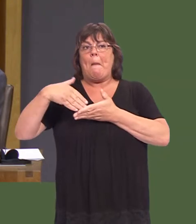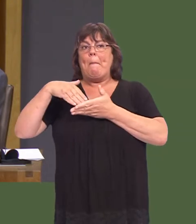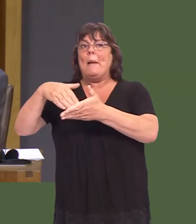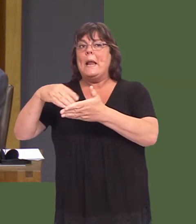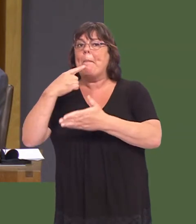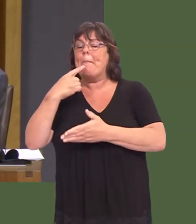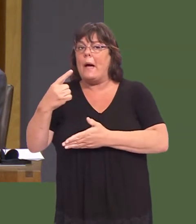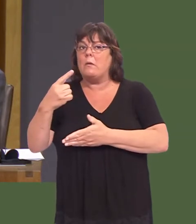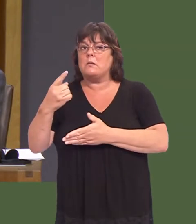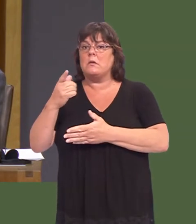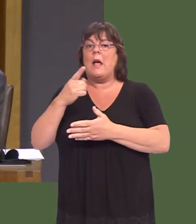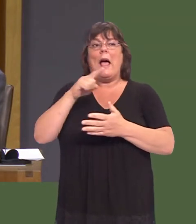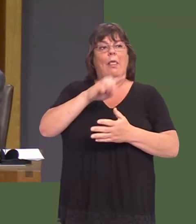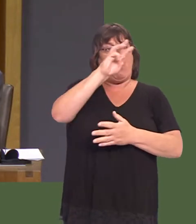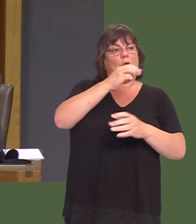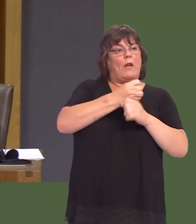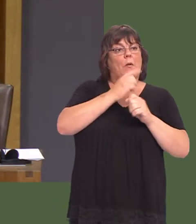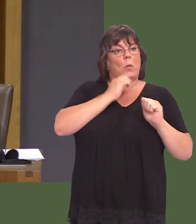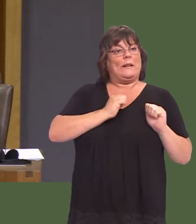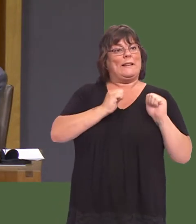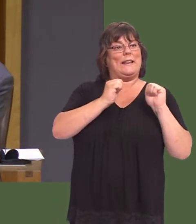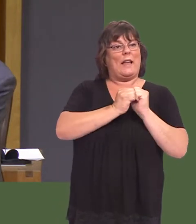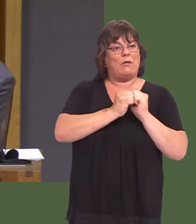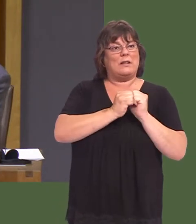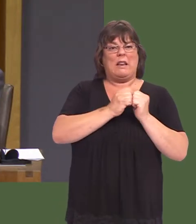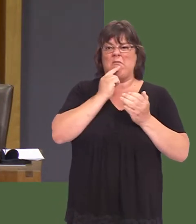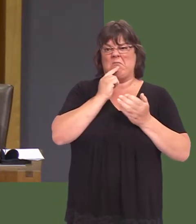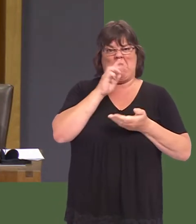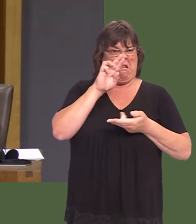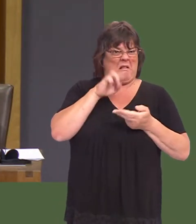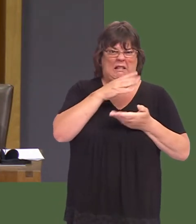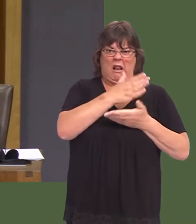a guarantee on the part of the Welsh Government that would cover less than half of that could